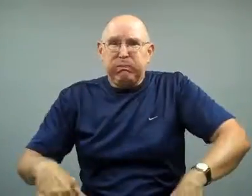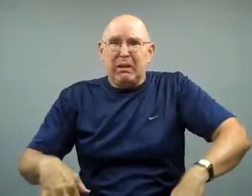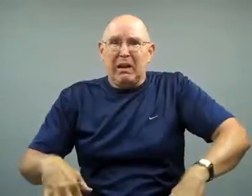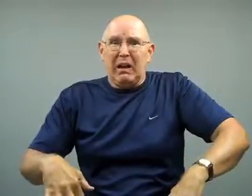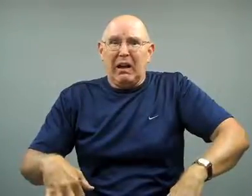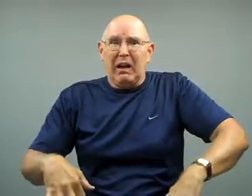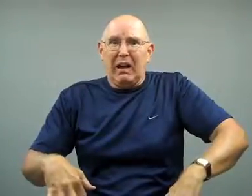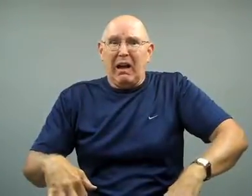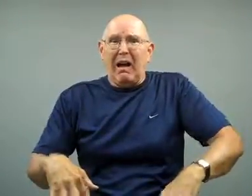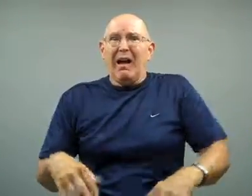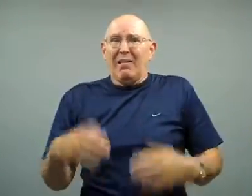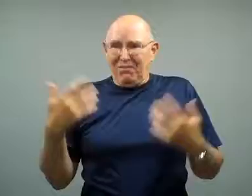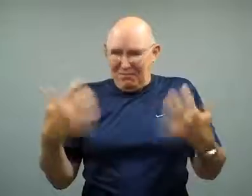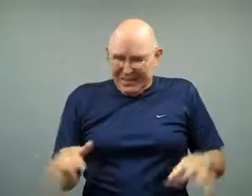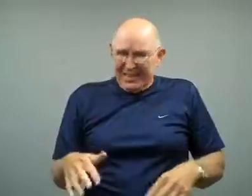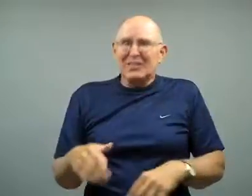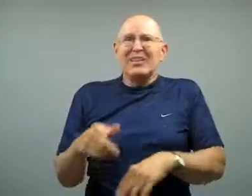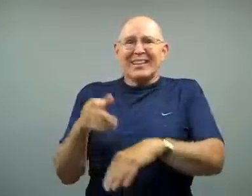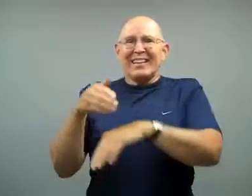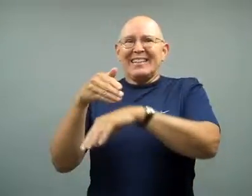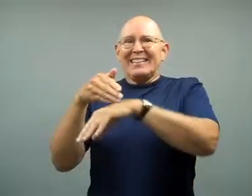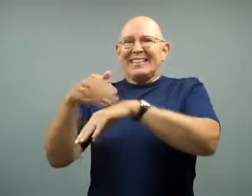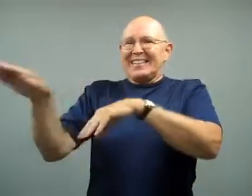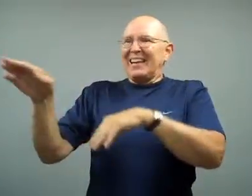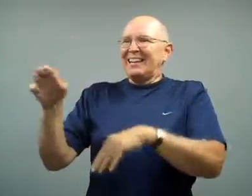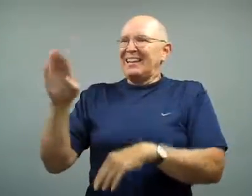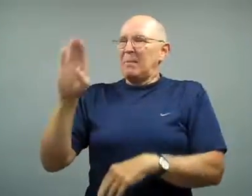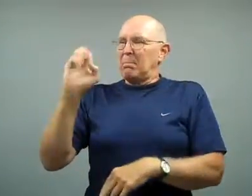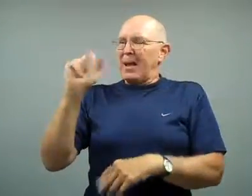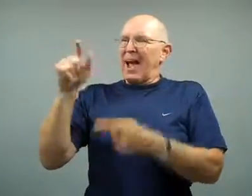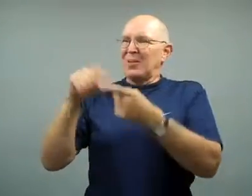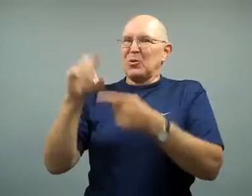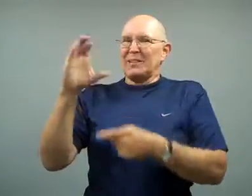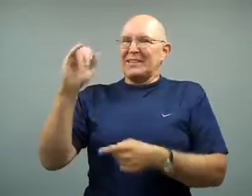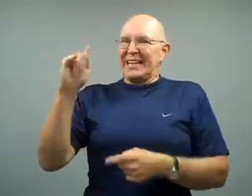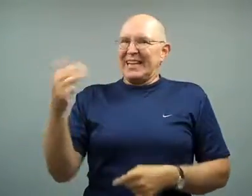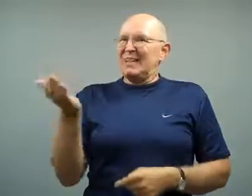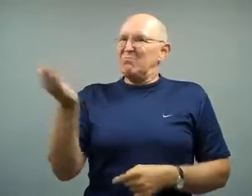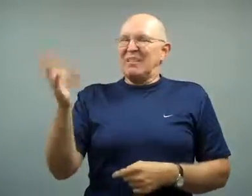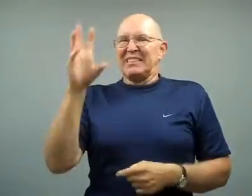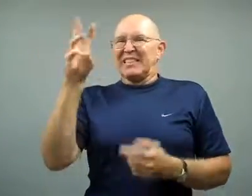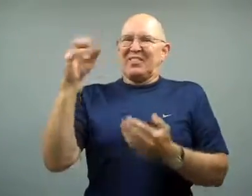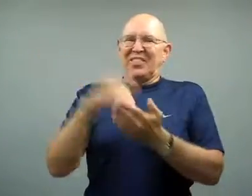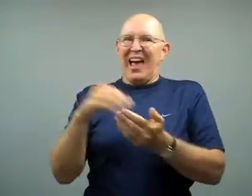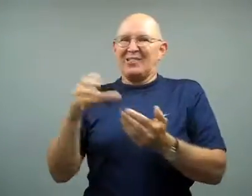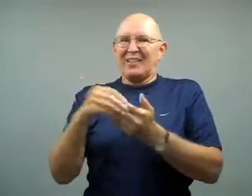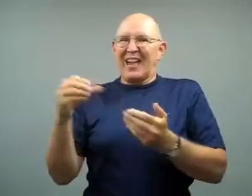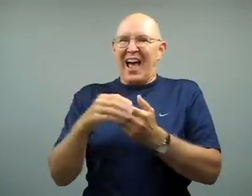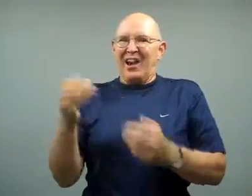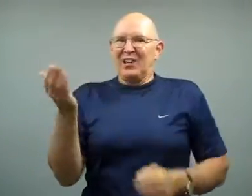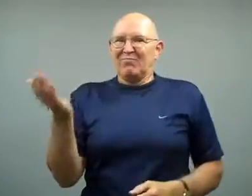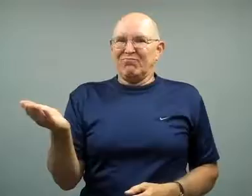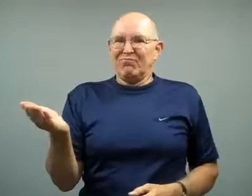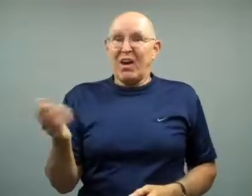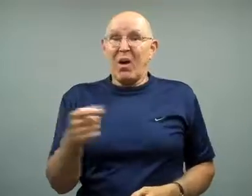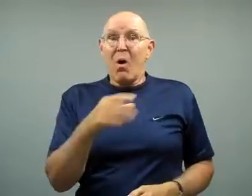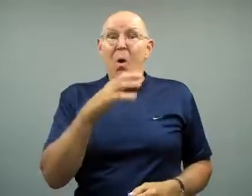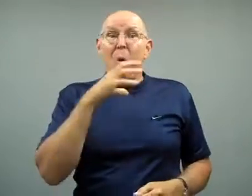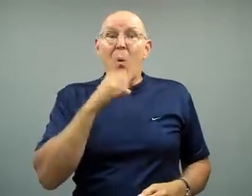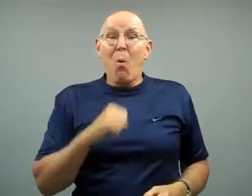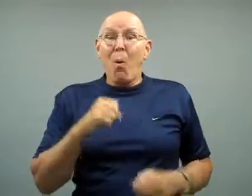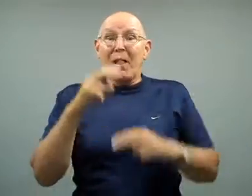Then they billed the city $6000.